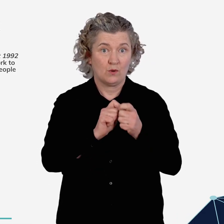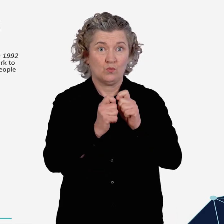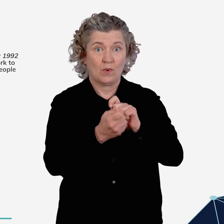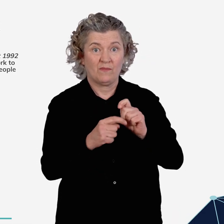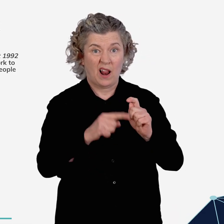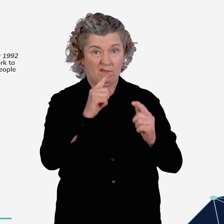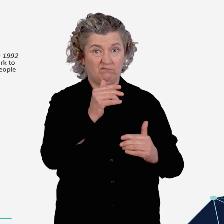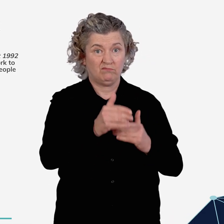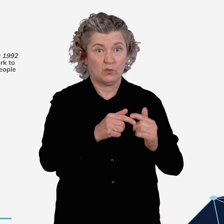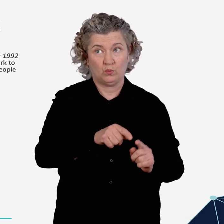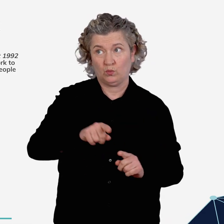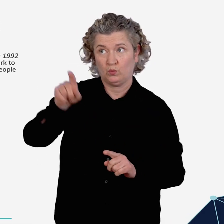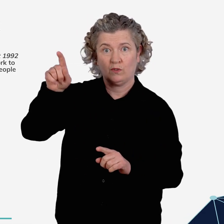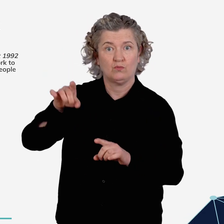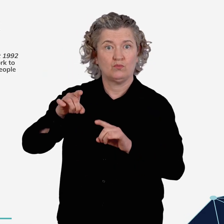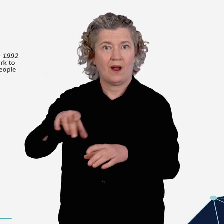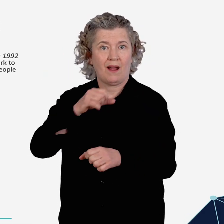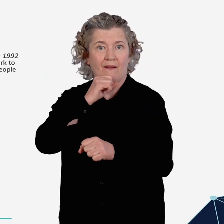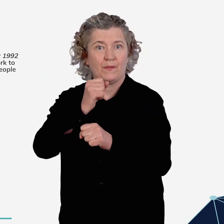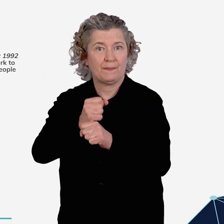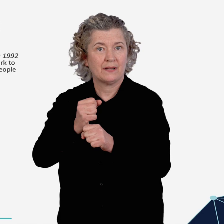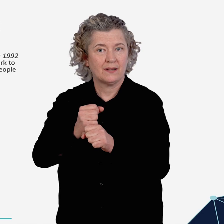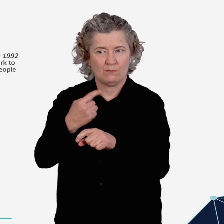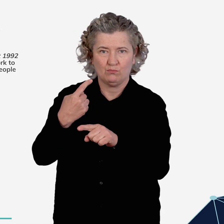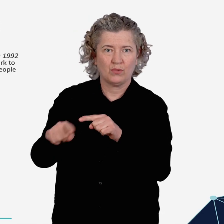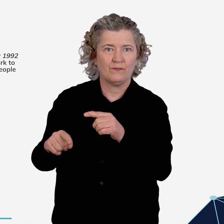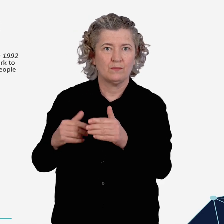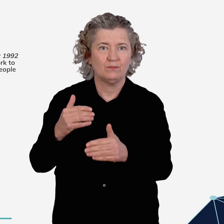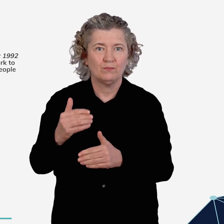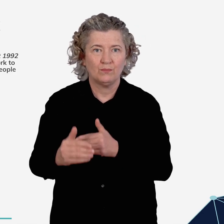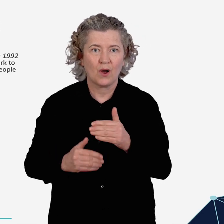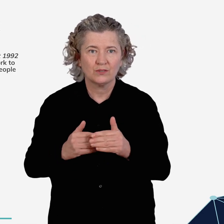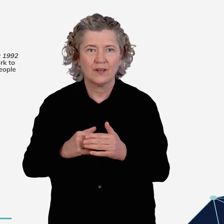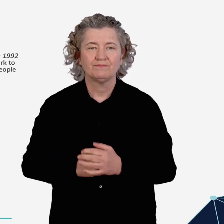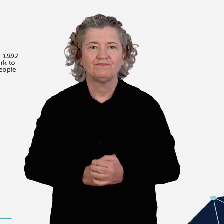The reforms will now proceed to an Australian Government approval process.